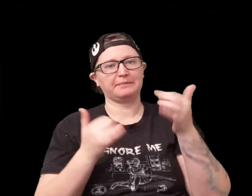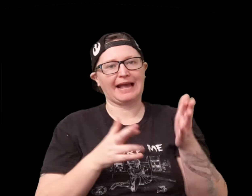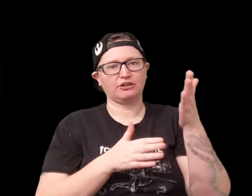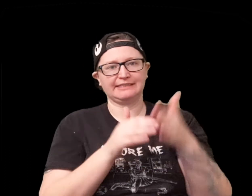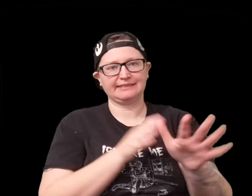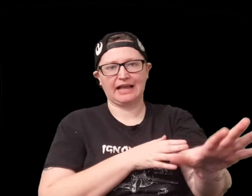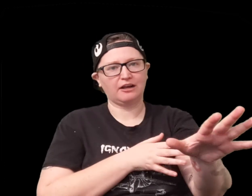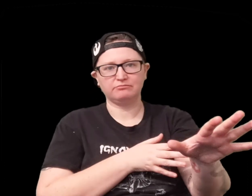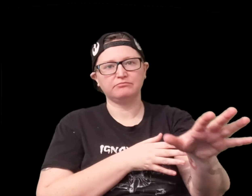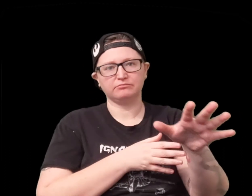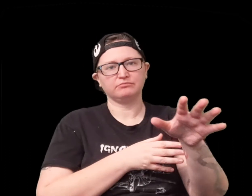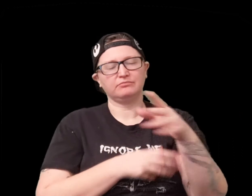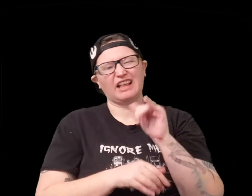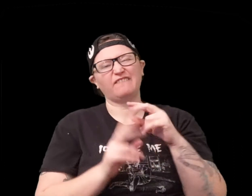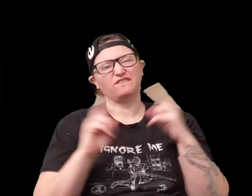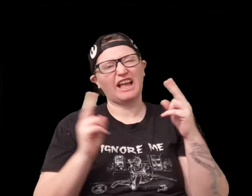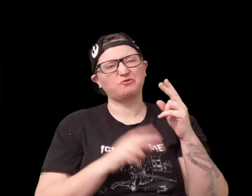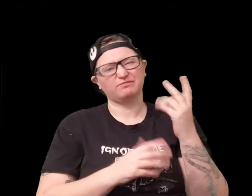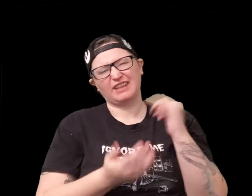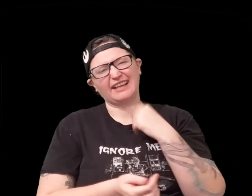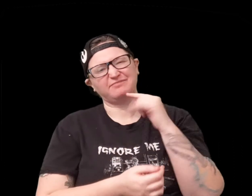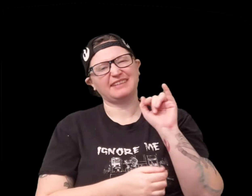it's all on the player side so that's